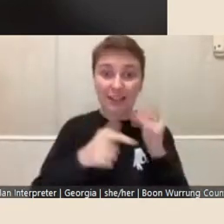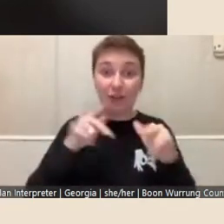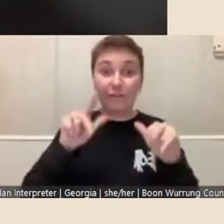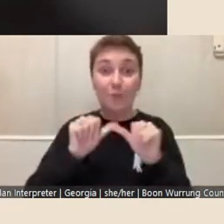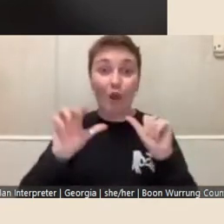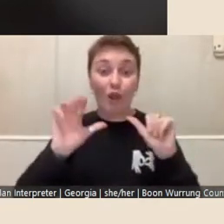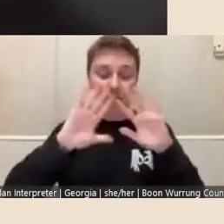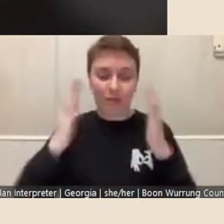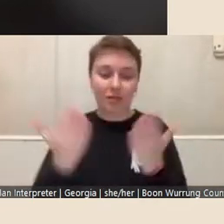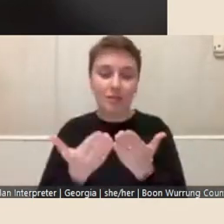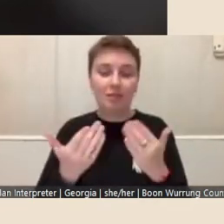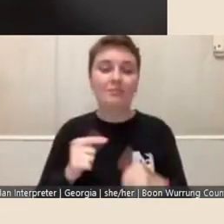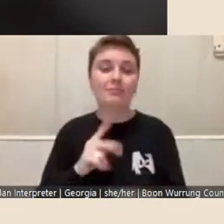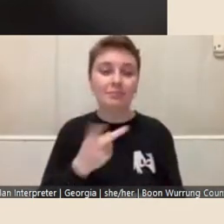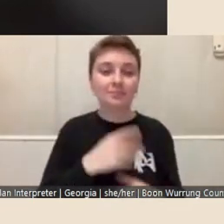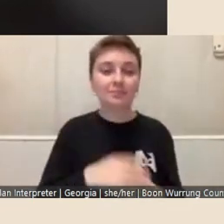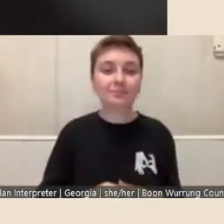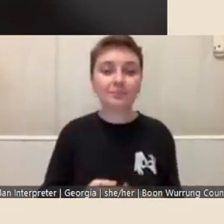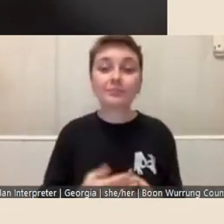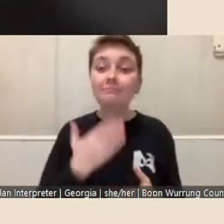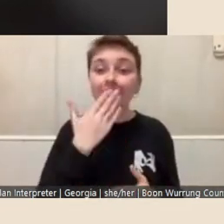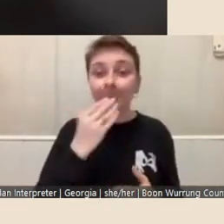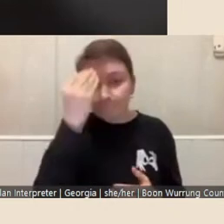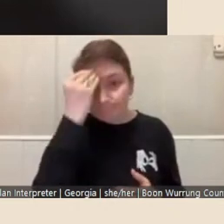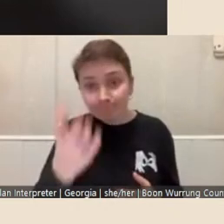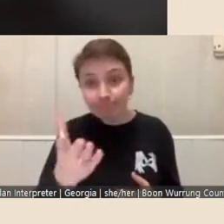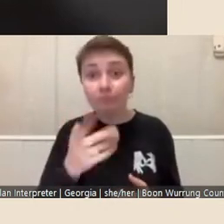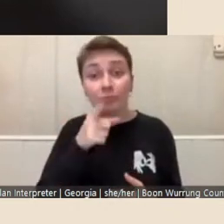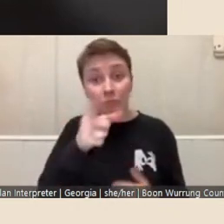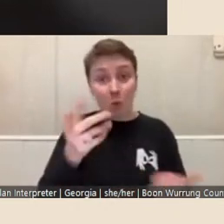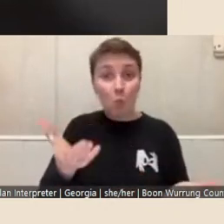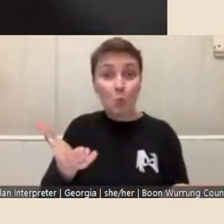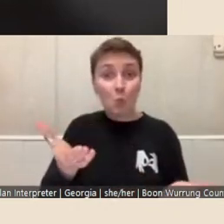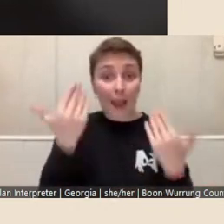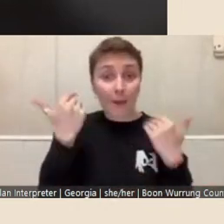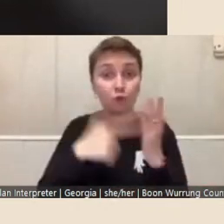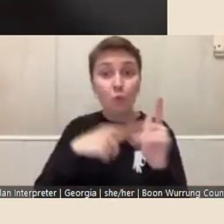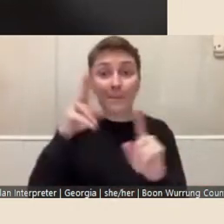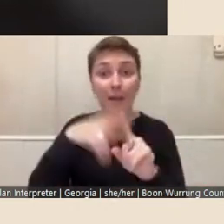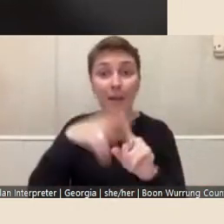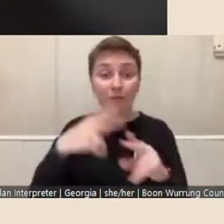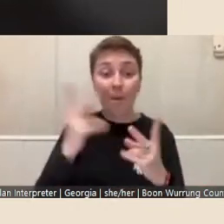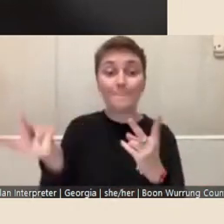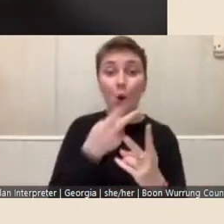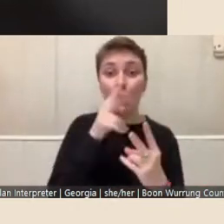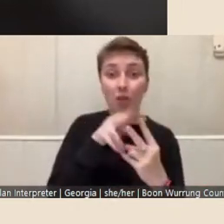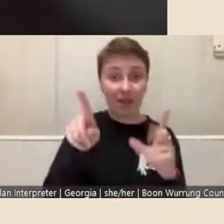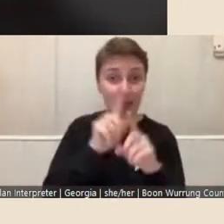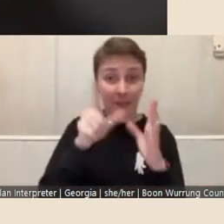Please note that you're welcome to apply for both residencies at once, but you can only be awarded one.